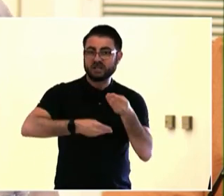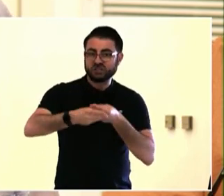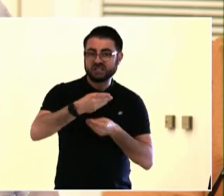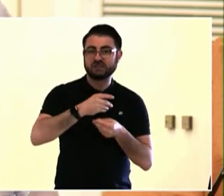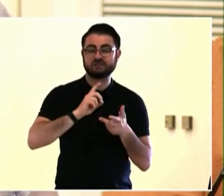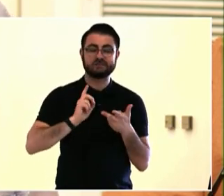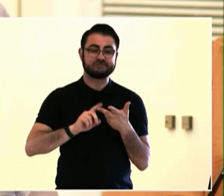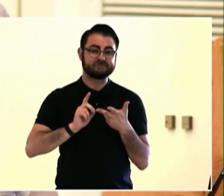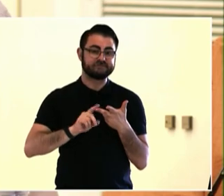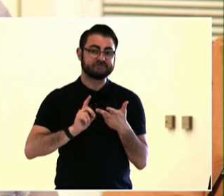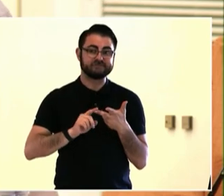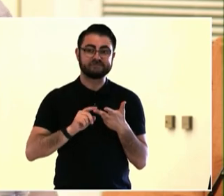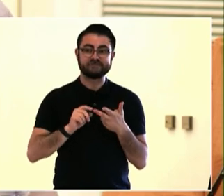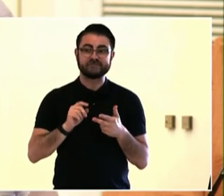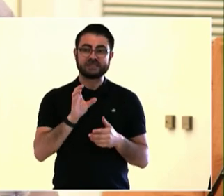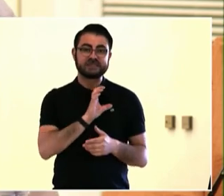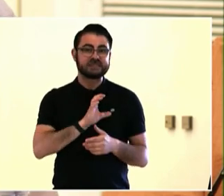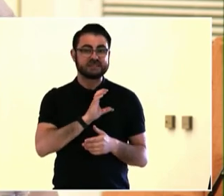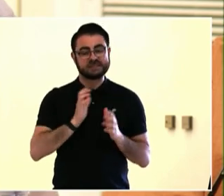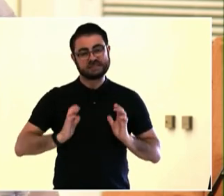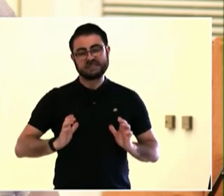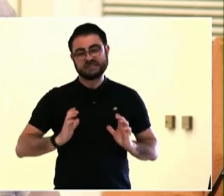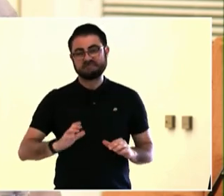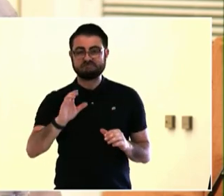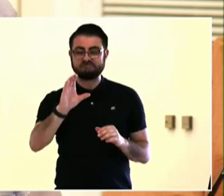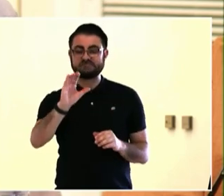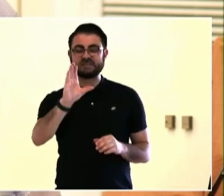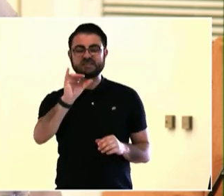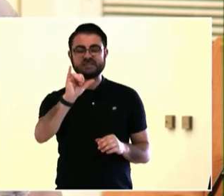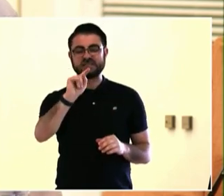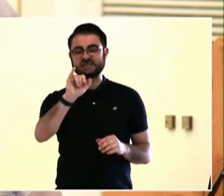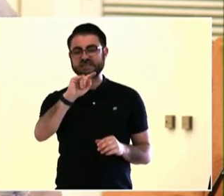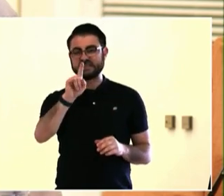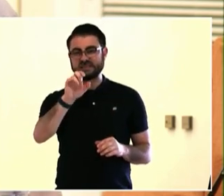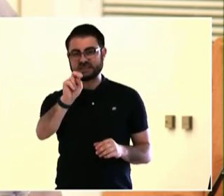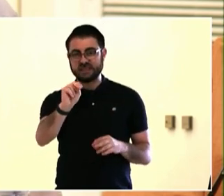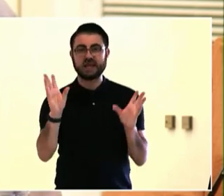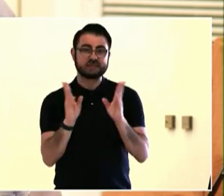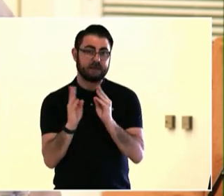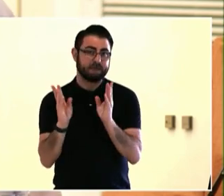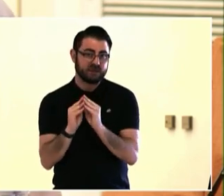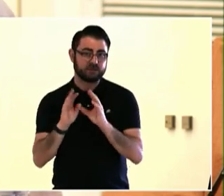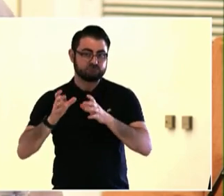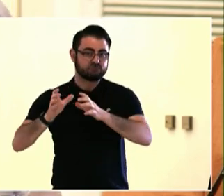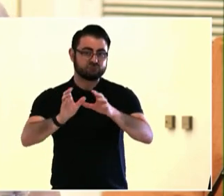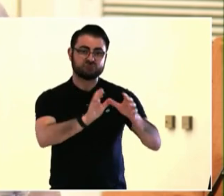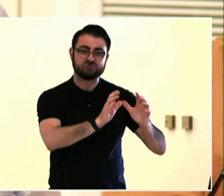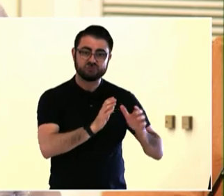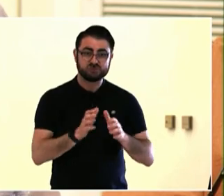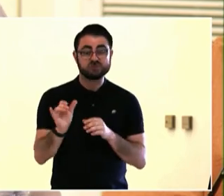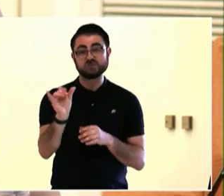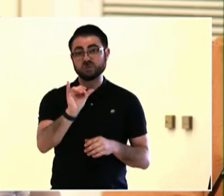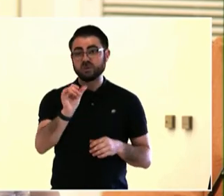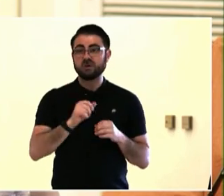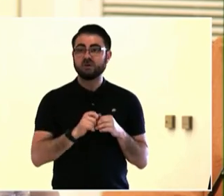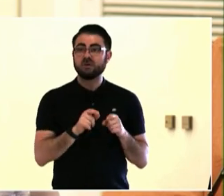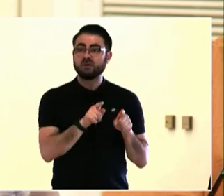scary, like hairy, like a spider, but we're not. We're people.